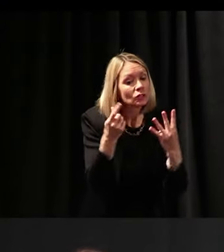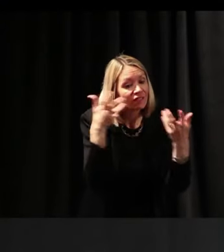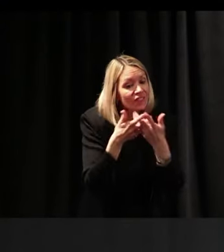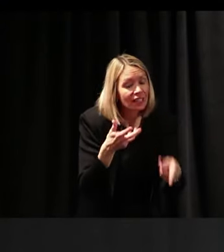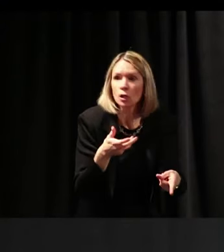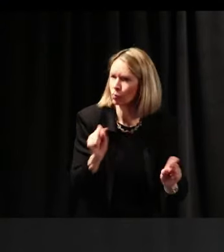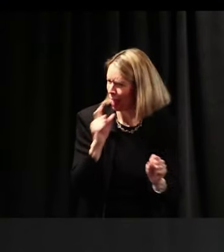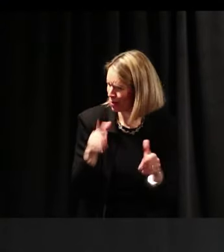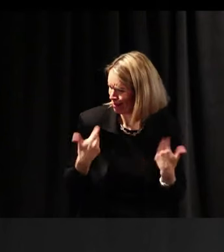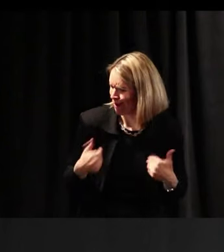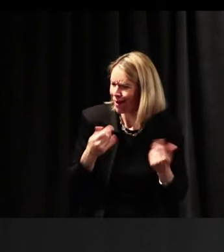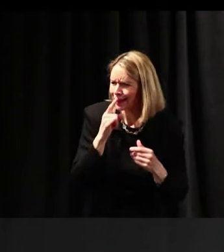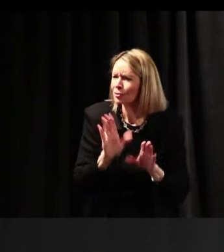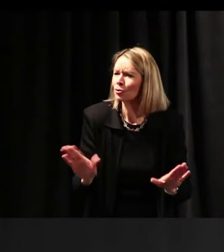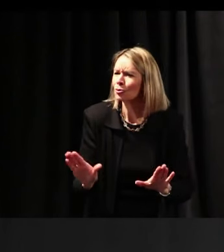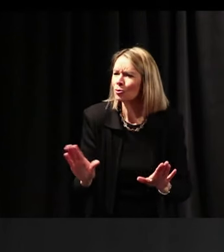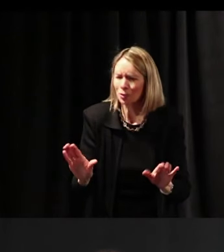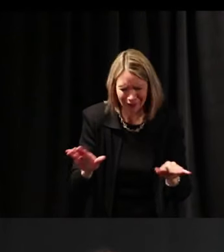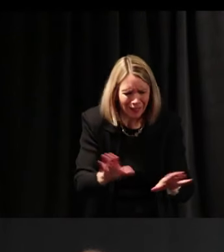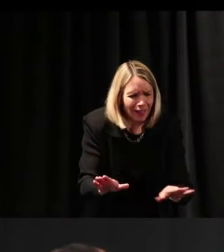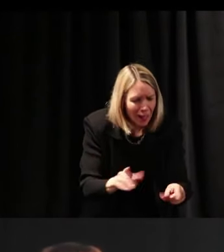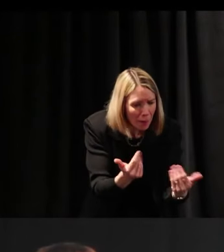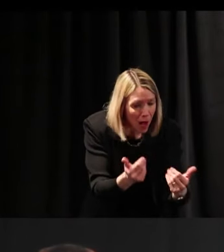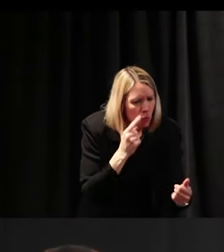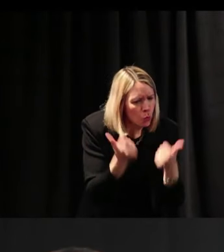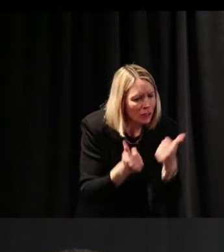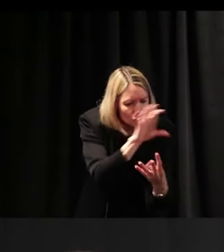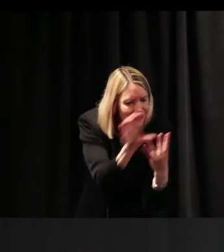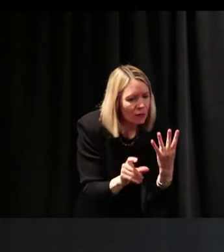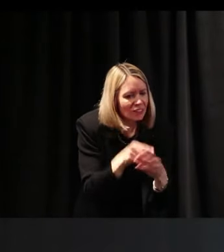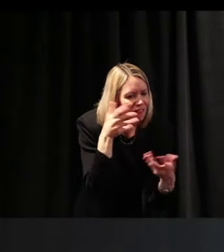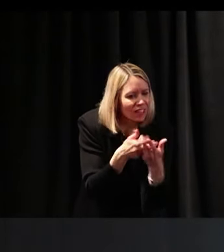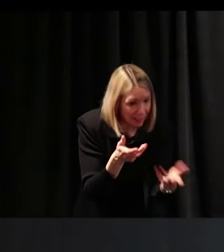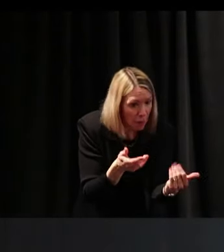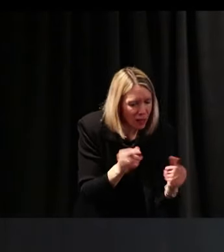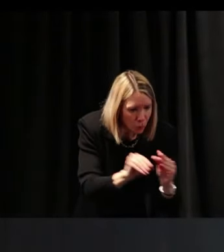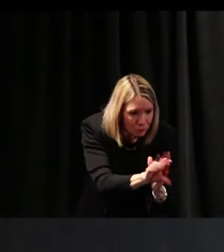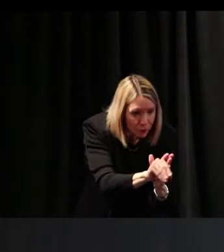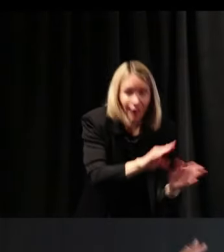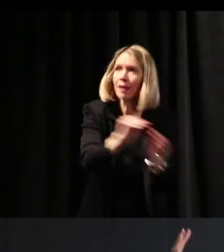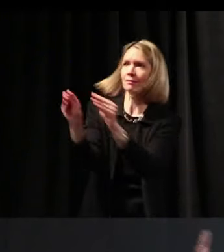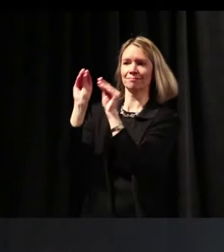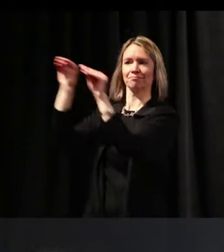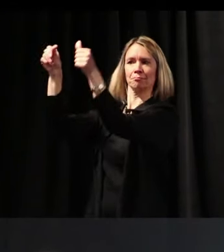And you can do that with little ones, too. You can. Let's go on.